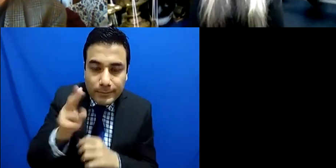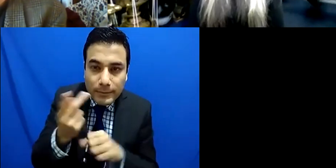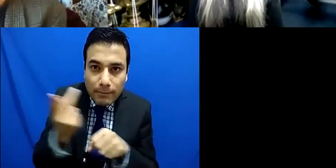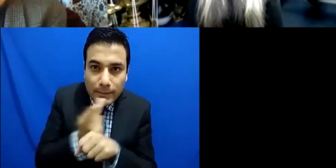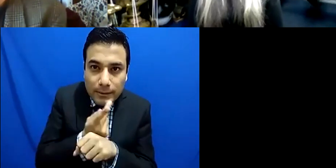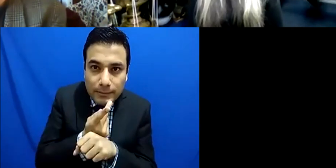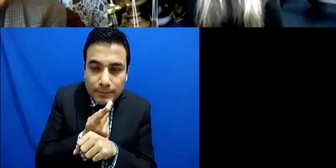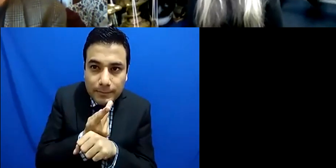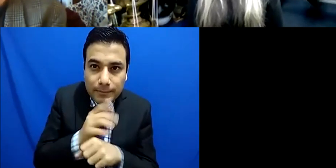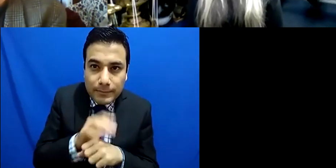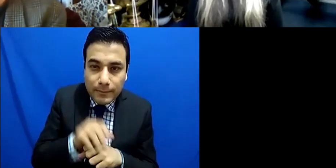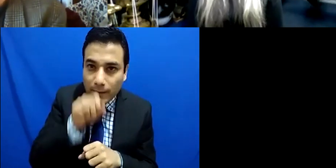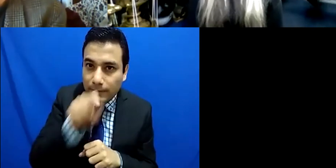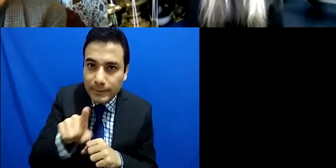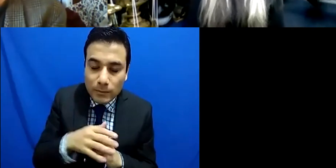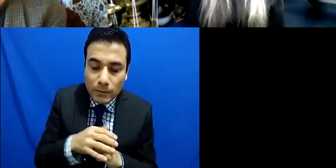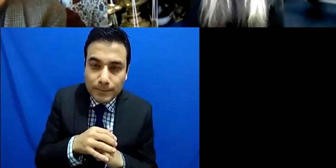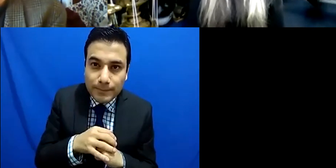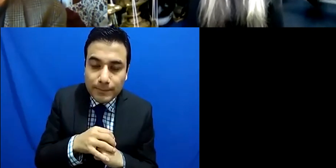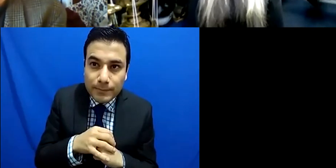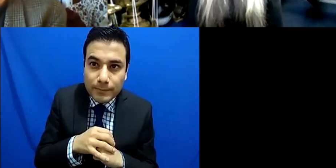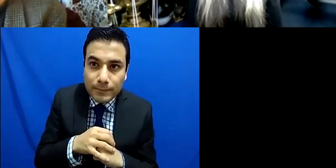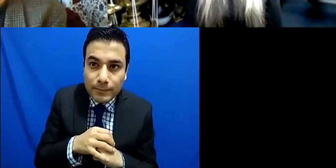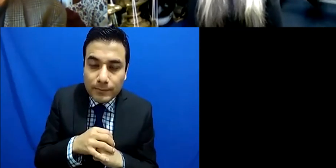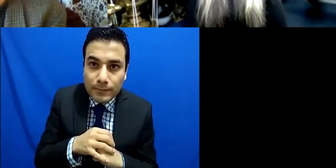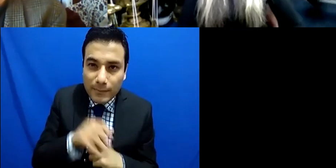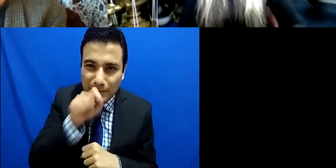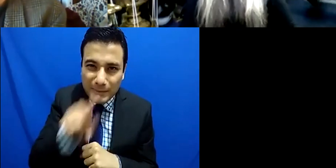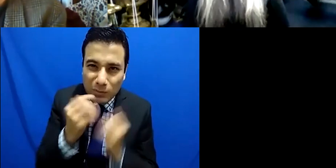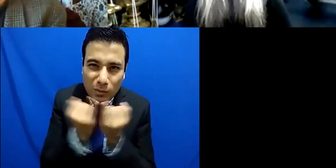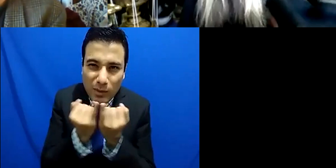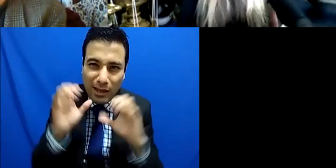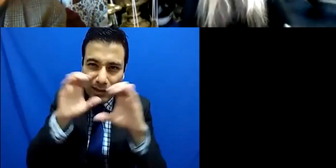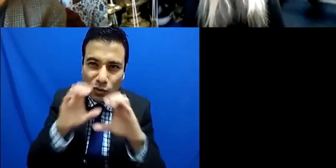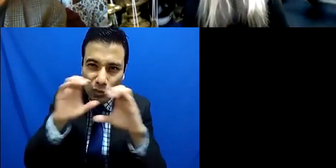your living room or kitchen, or whatever, and just see what happens, wath happens if you